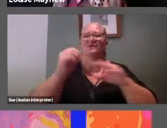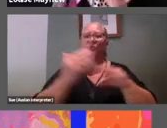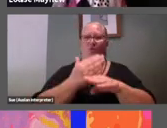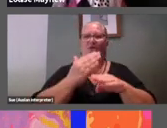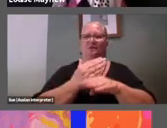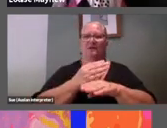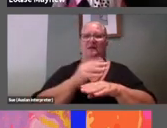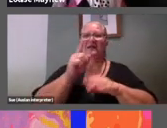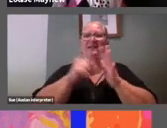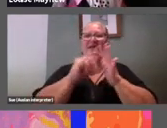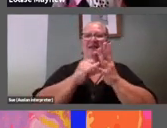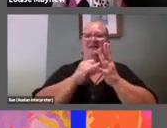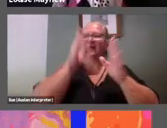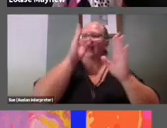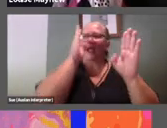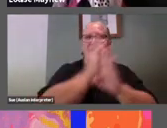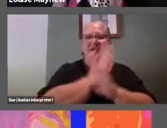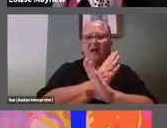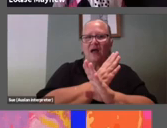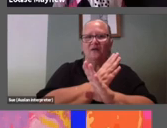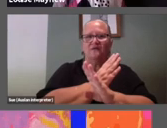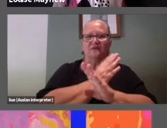He's camouflaged and made anonymous by his